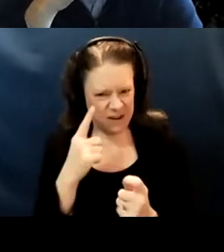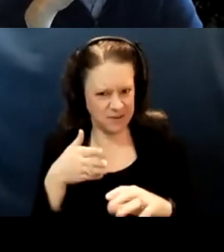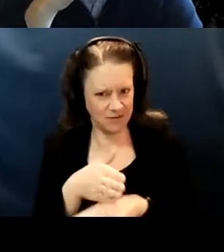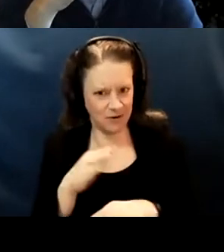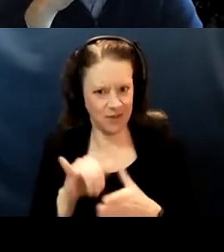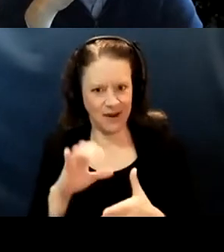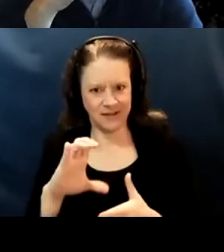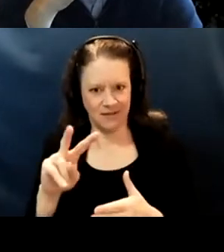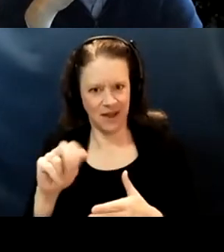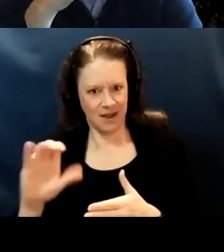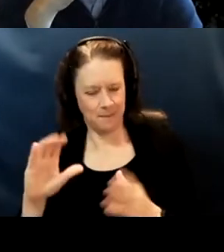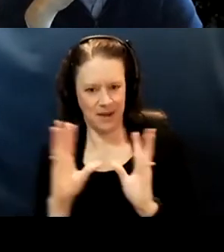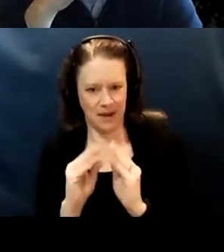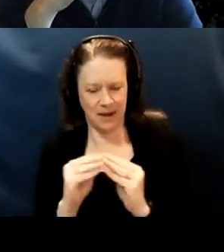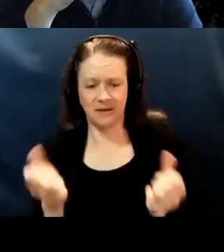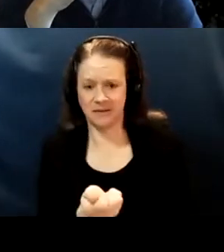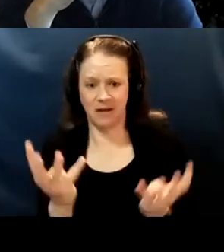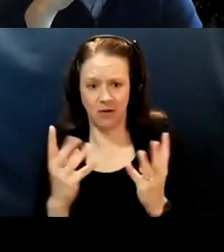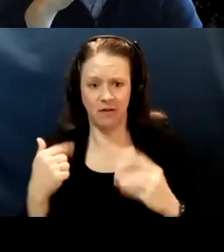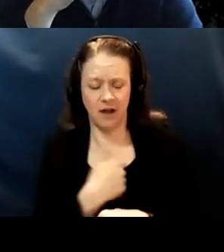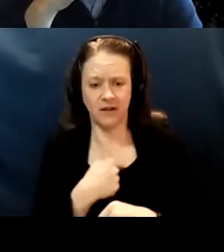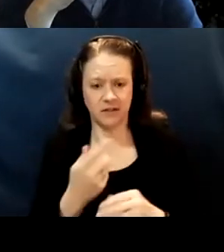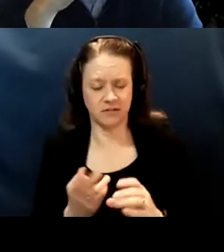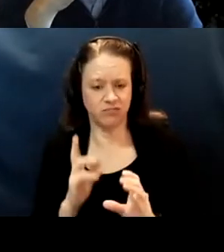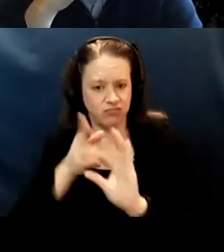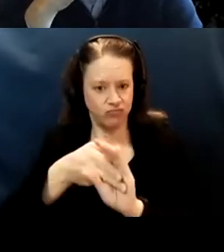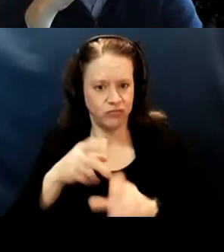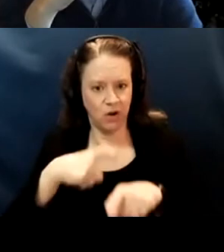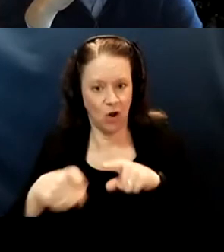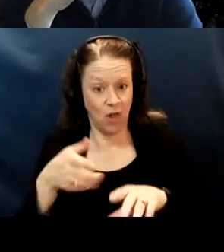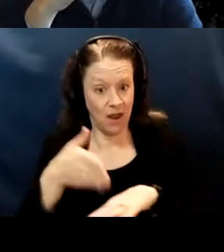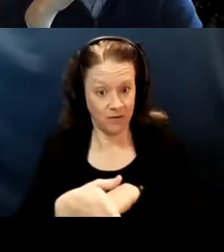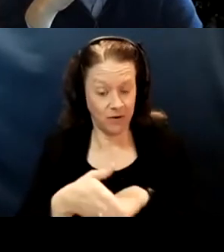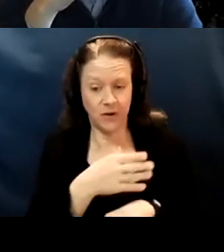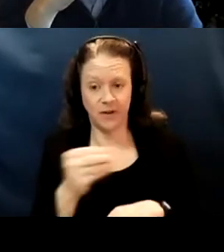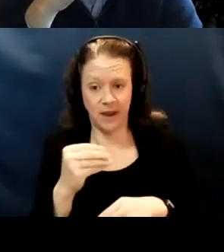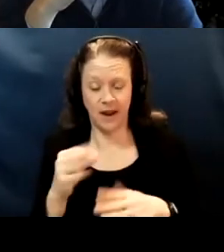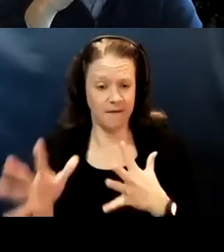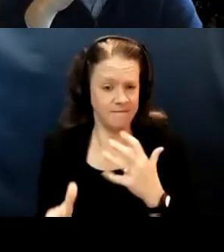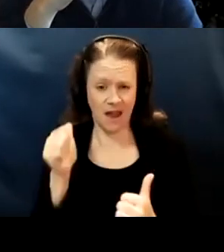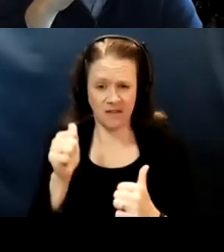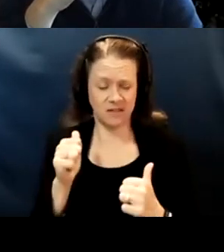a number of us hopped on a call afterward and in like the most, the fastest turnaround time ever,